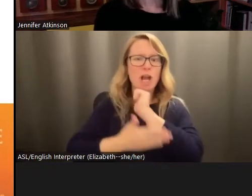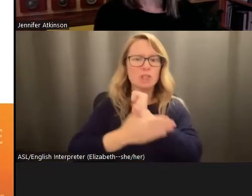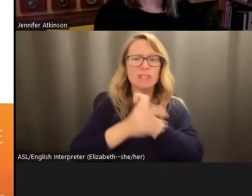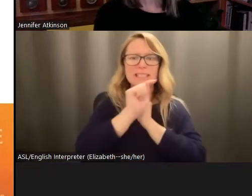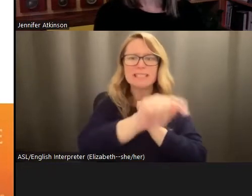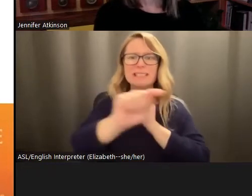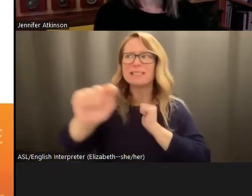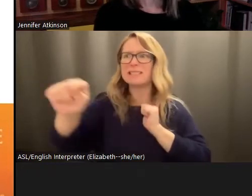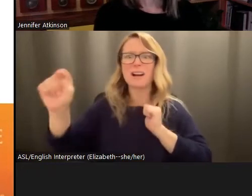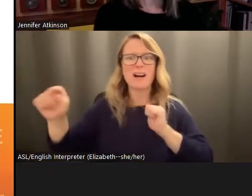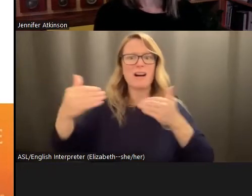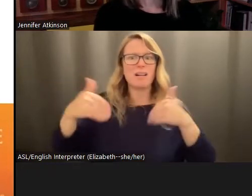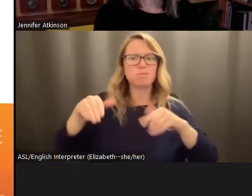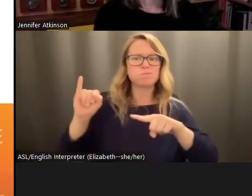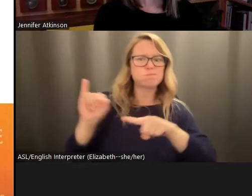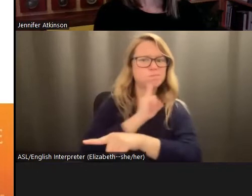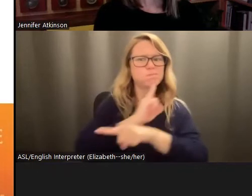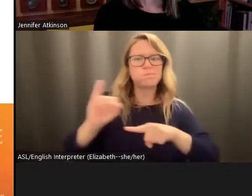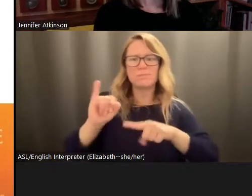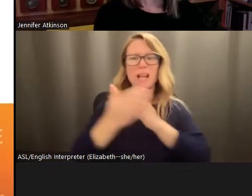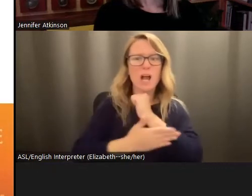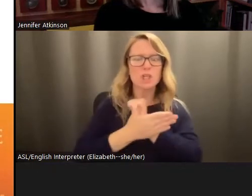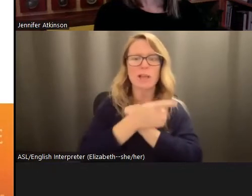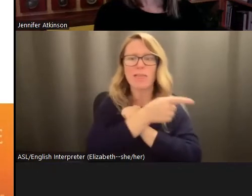major industrial countries to farm and land when they're